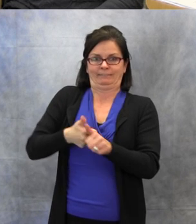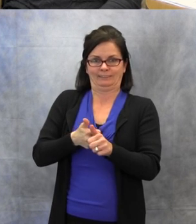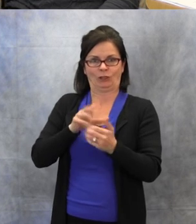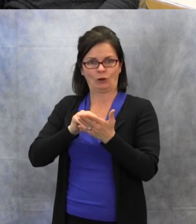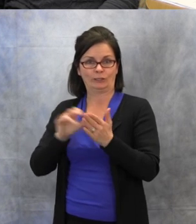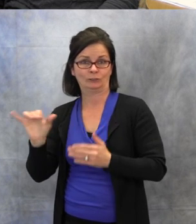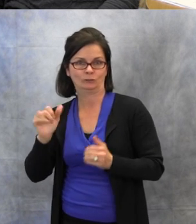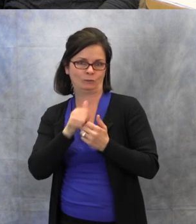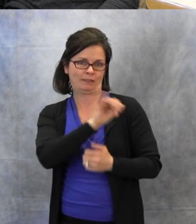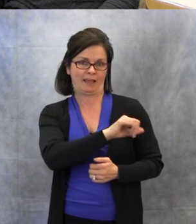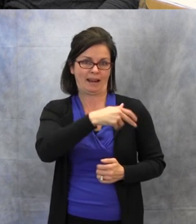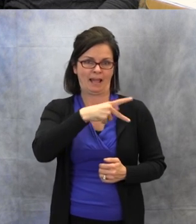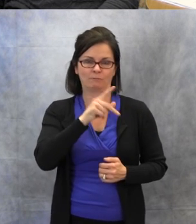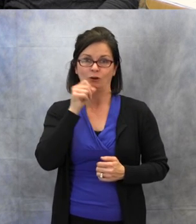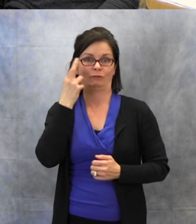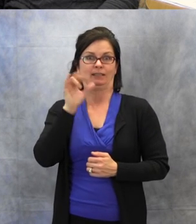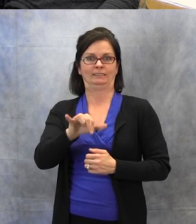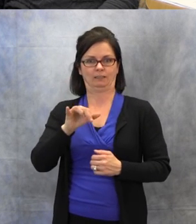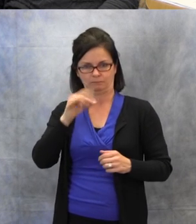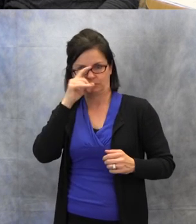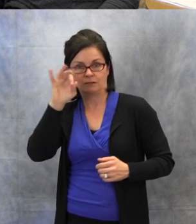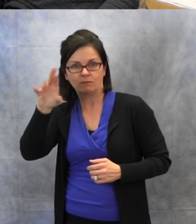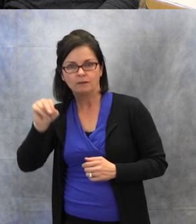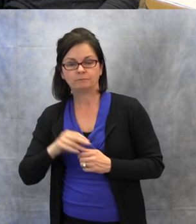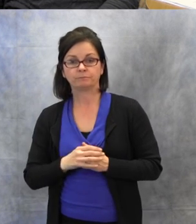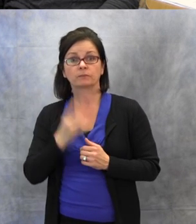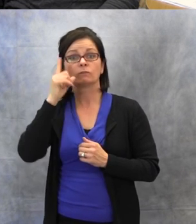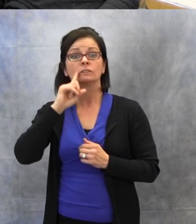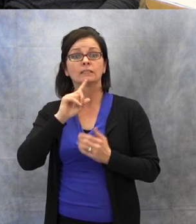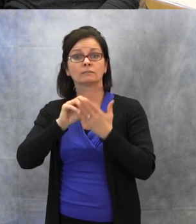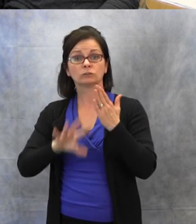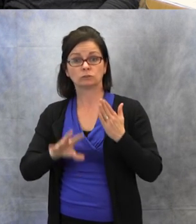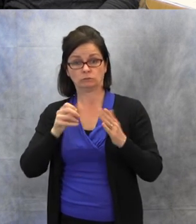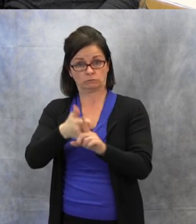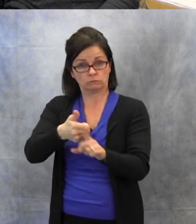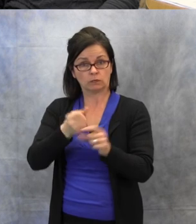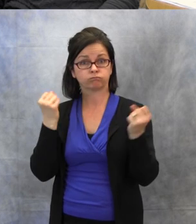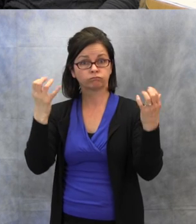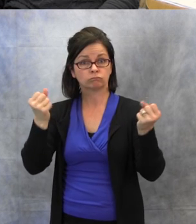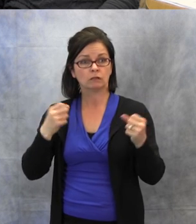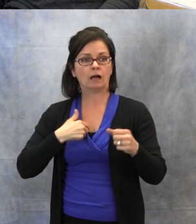I've used Signed Stories. That app, it has a variety of stories